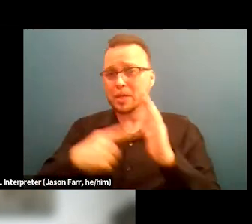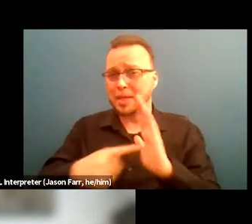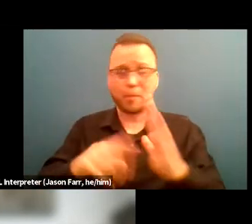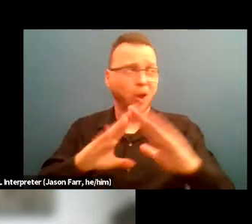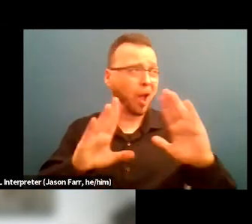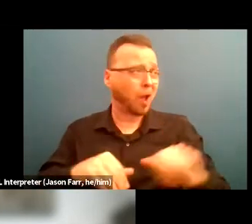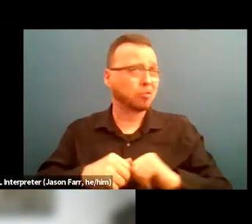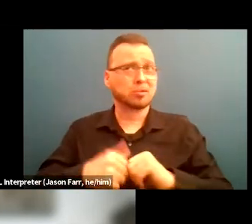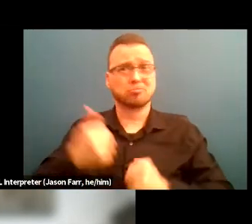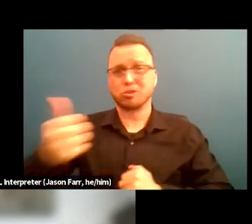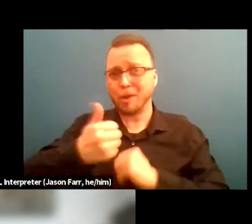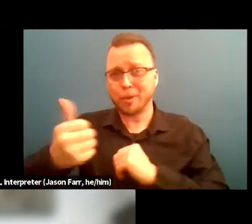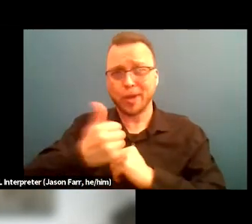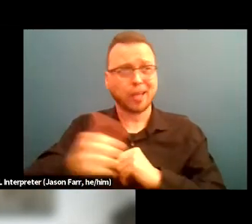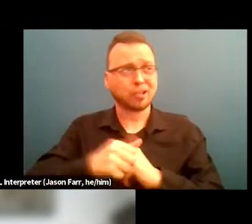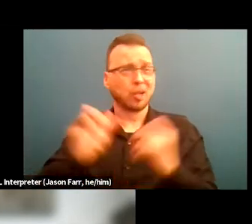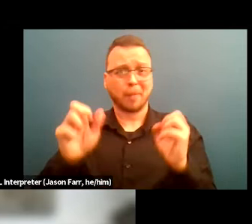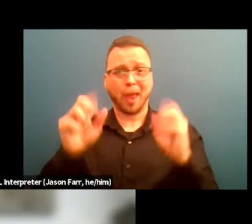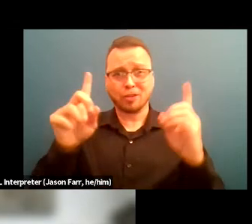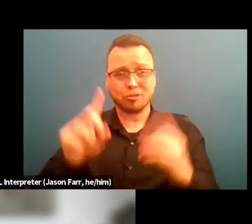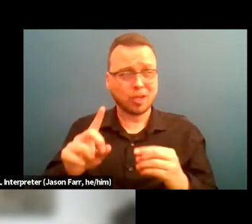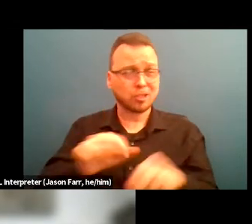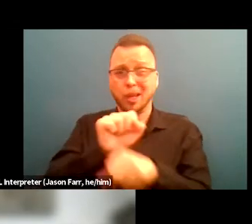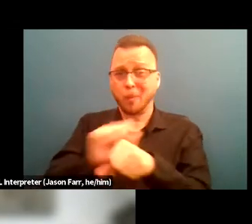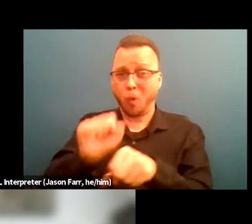transportation, education, employment, medical,